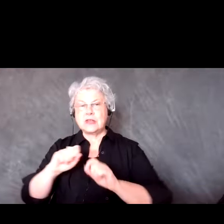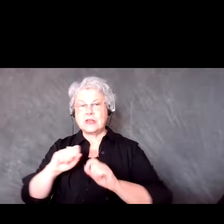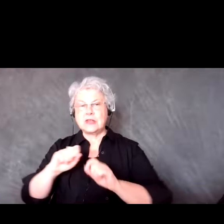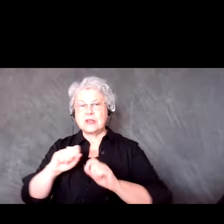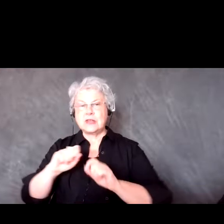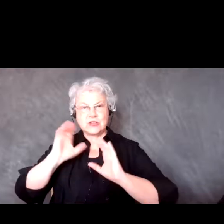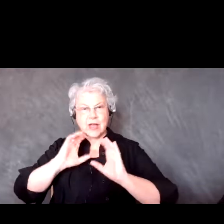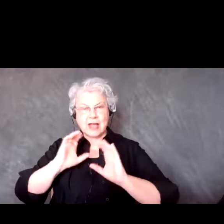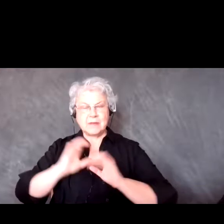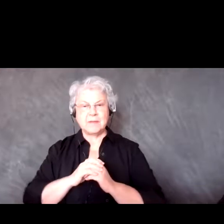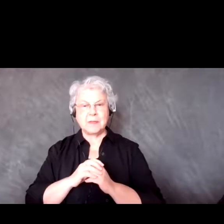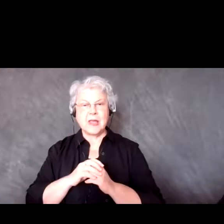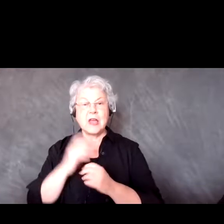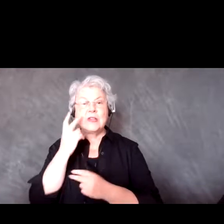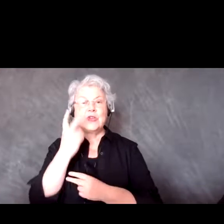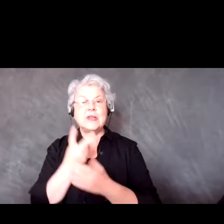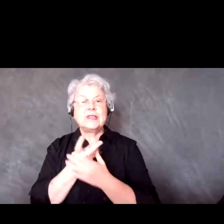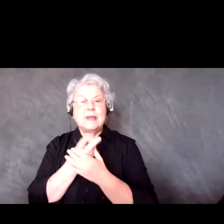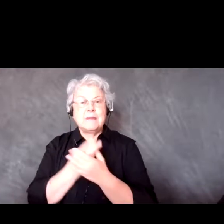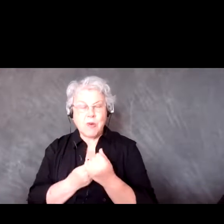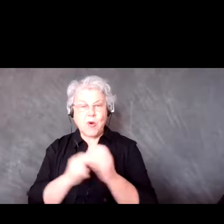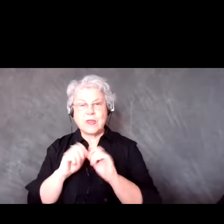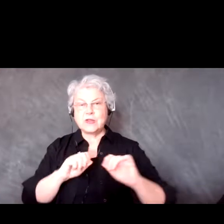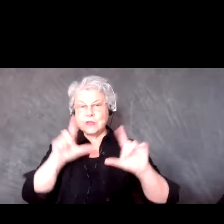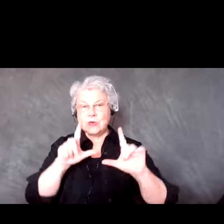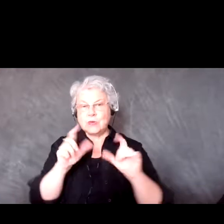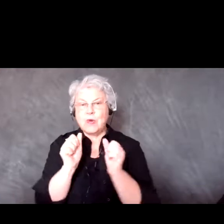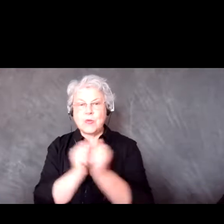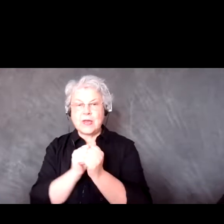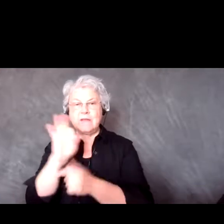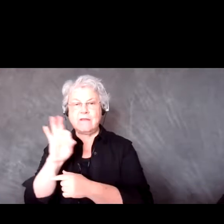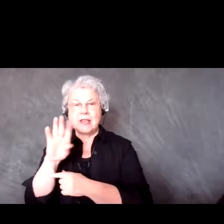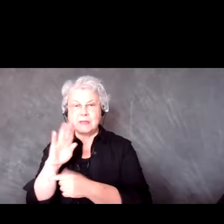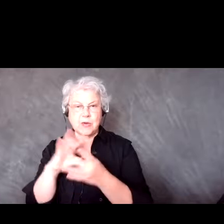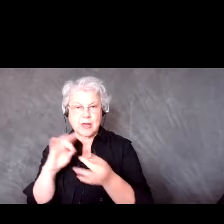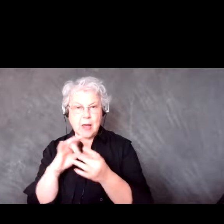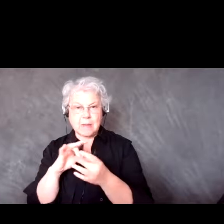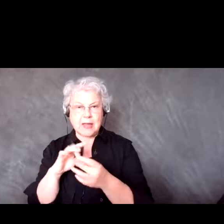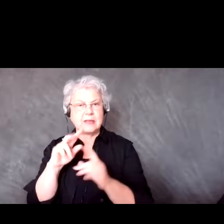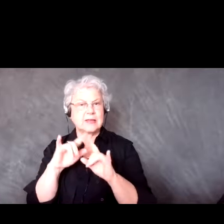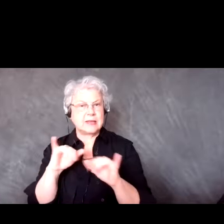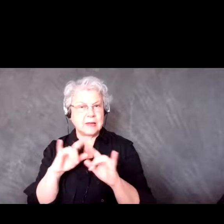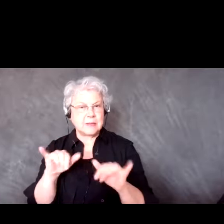comments in Zoom which really helps because you're still involving the participants on Facebook